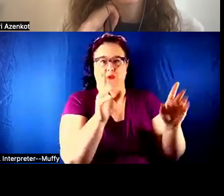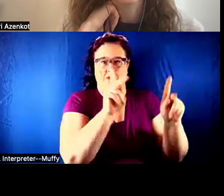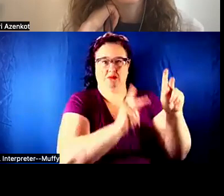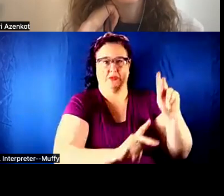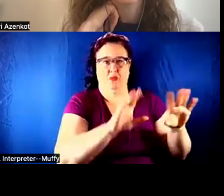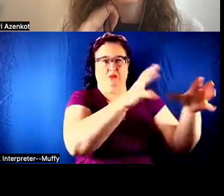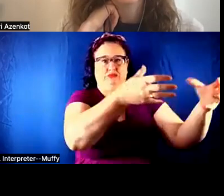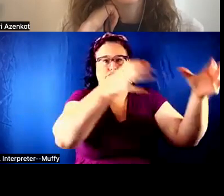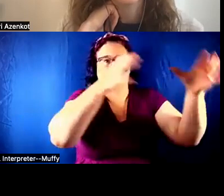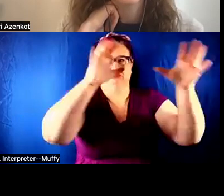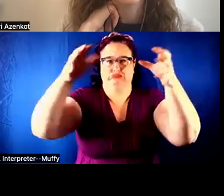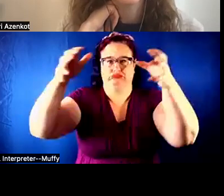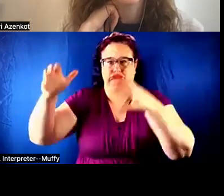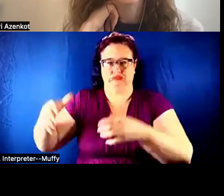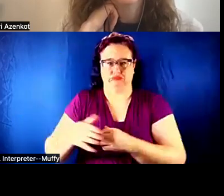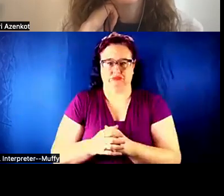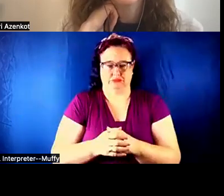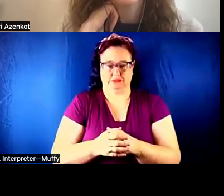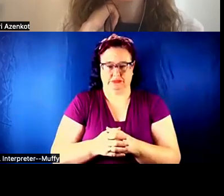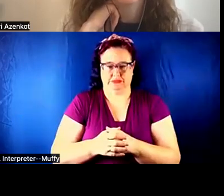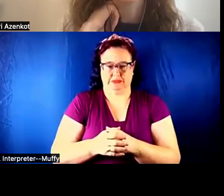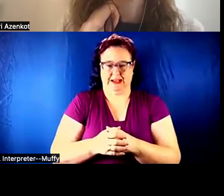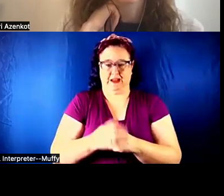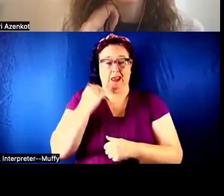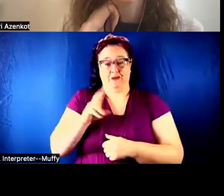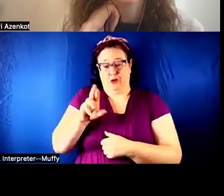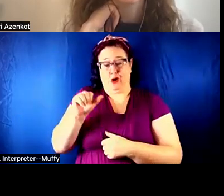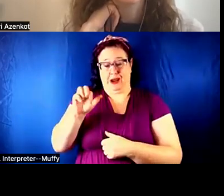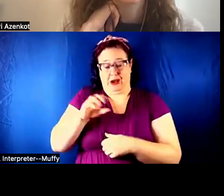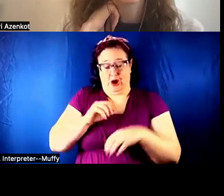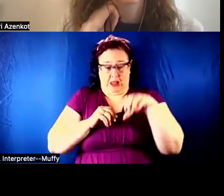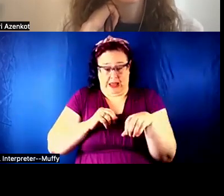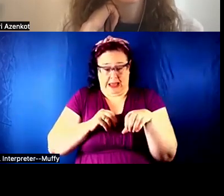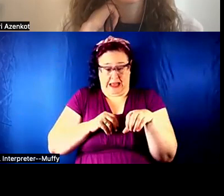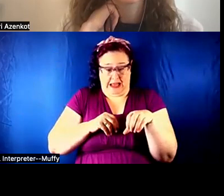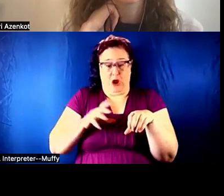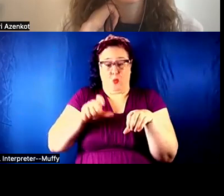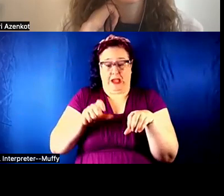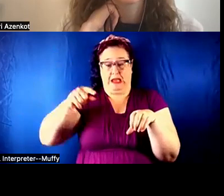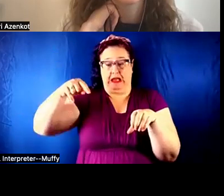the further away from the core than what you would expect? How do we get those individuals in there?